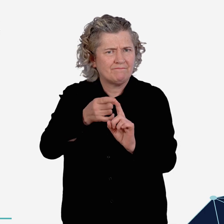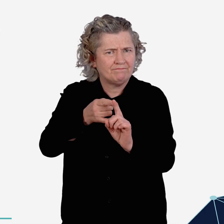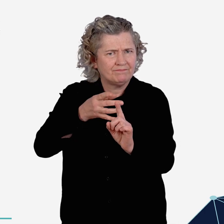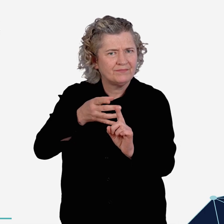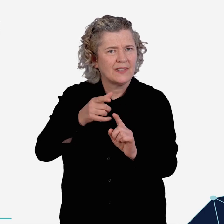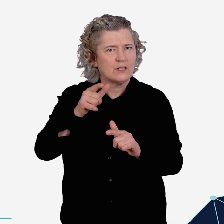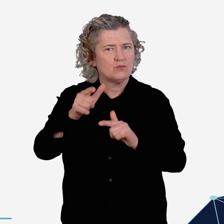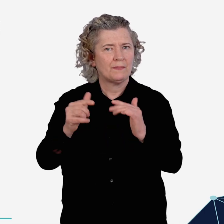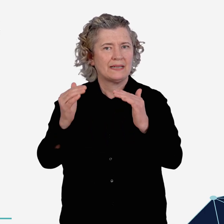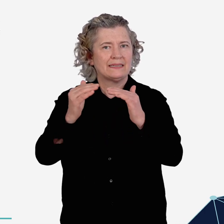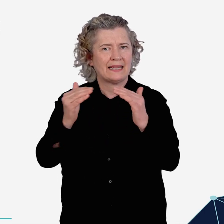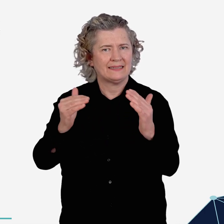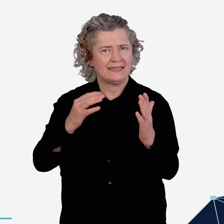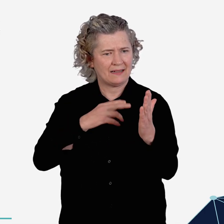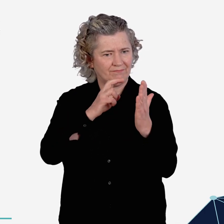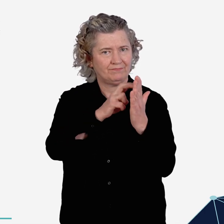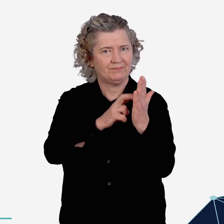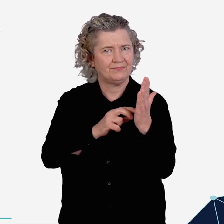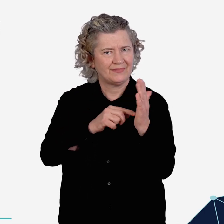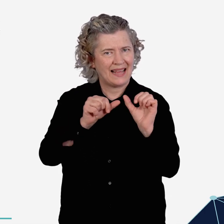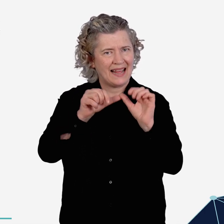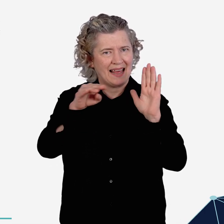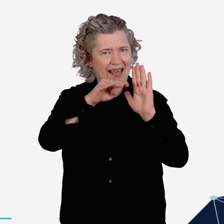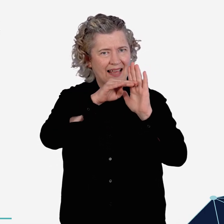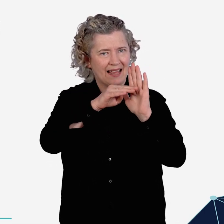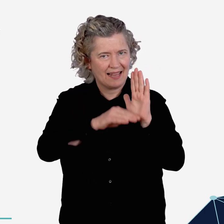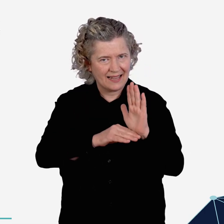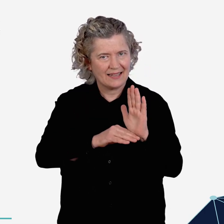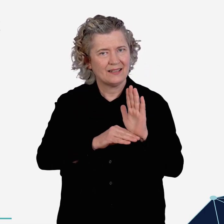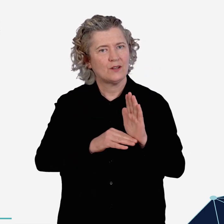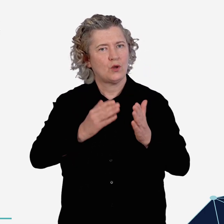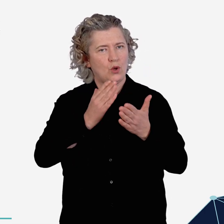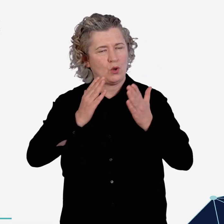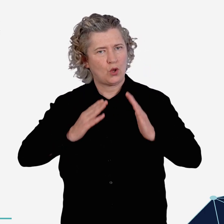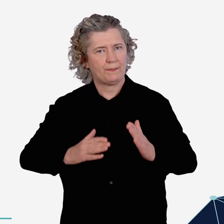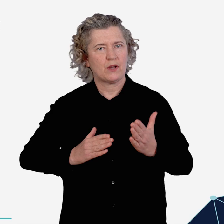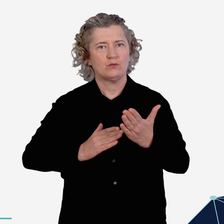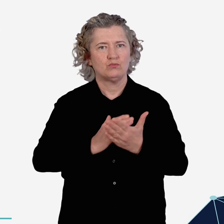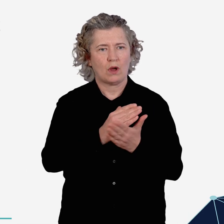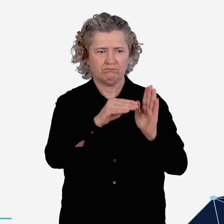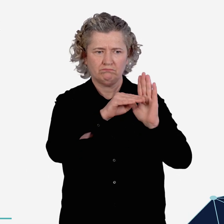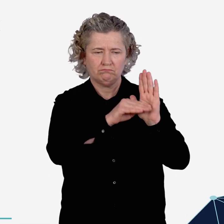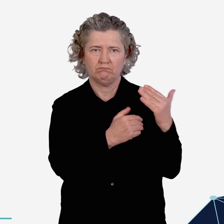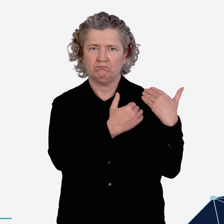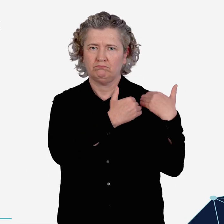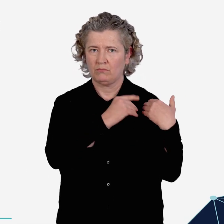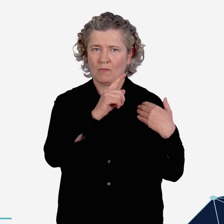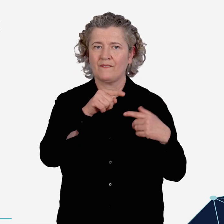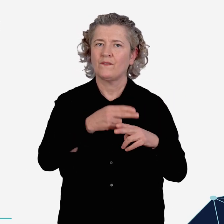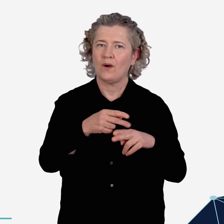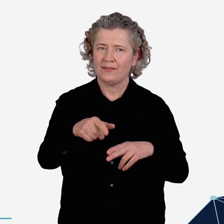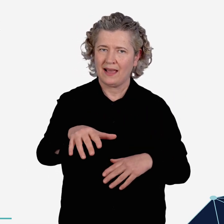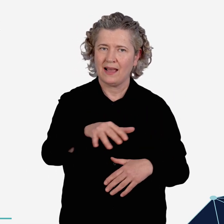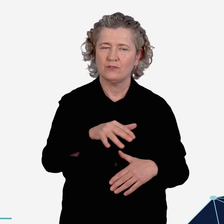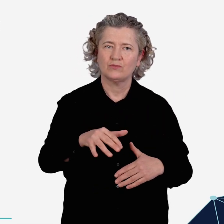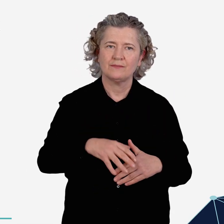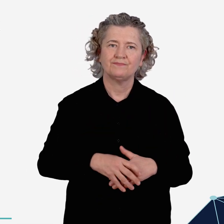Transport Standard will act out more explicitly the human rights obligations of the sector.